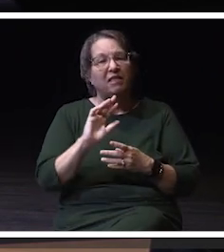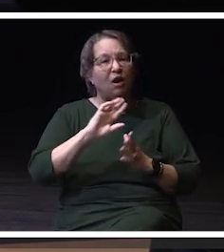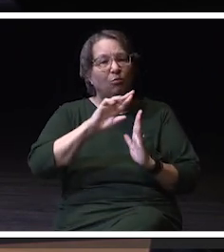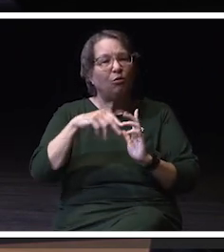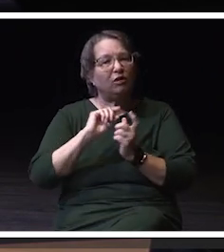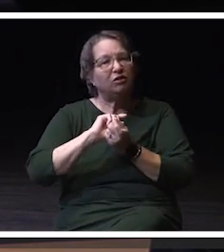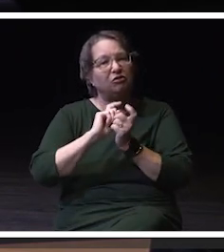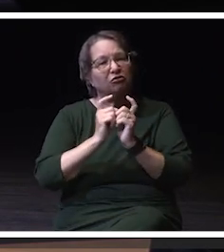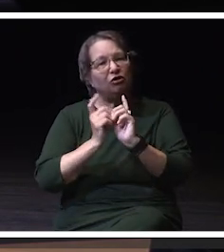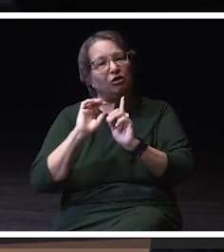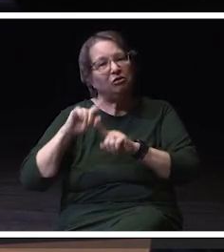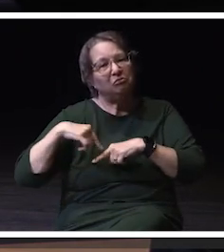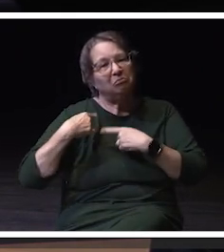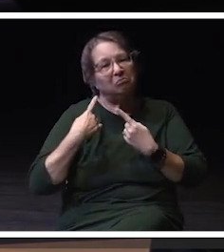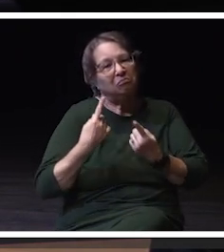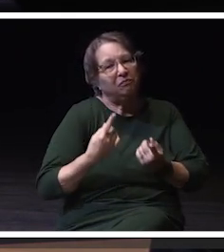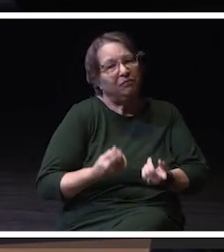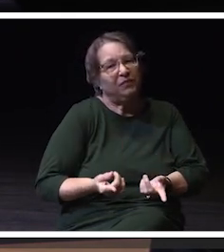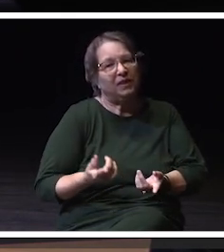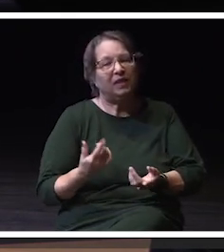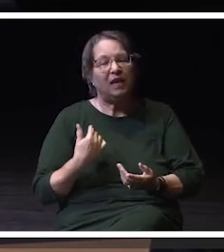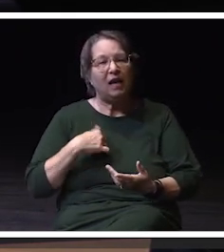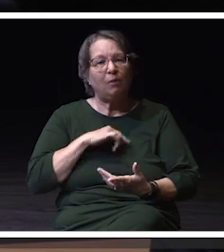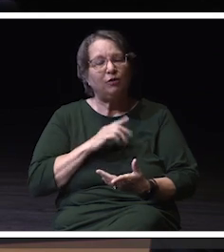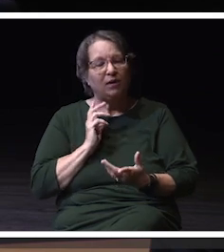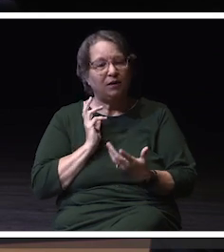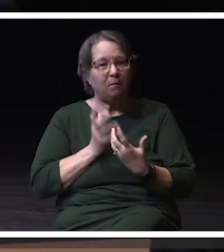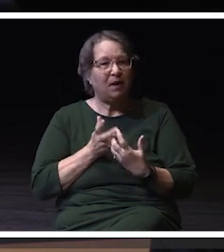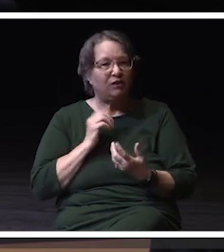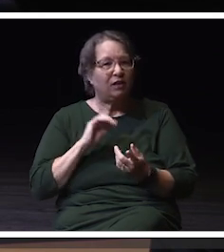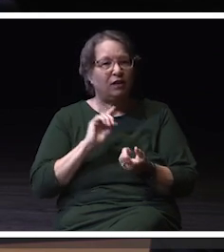just try to try to make sure we're fulfilling that need.